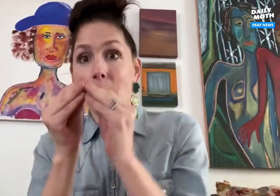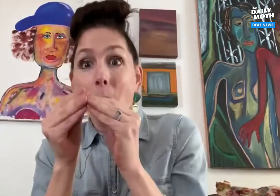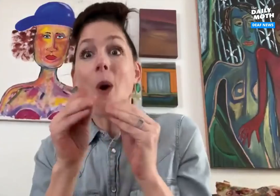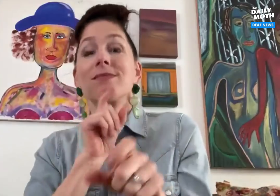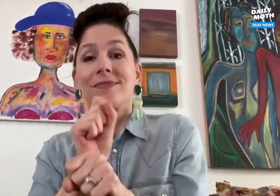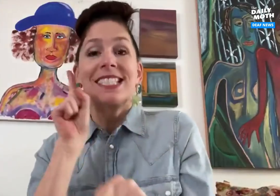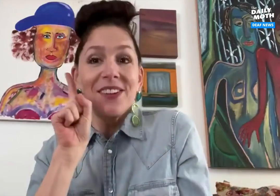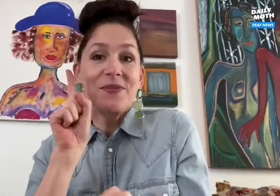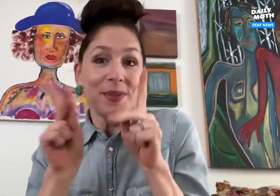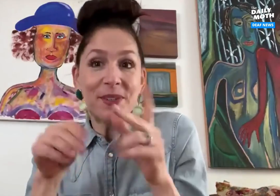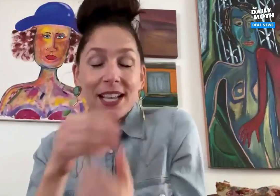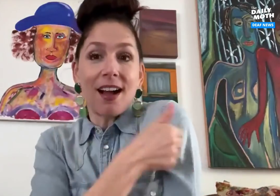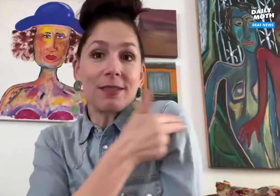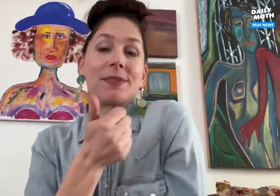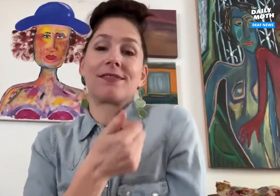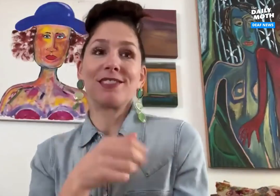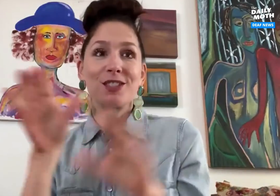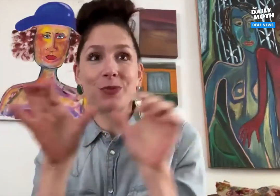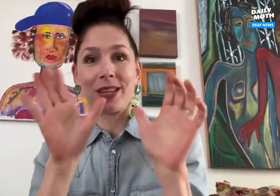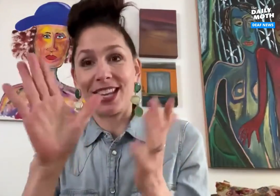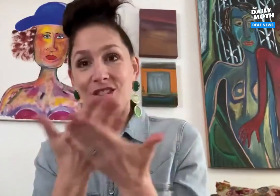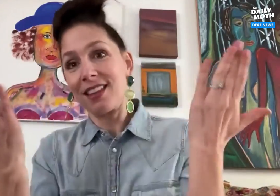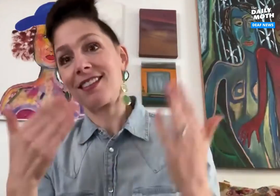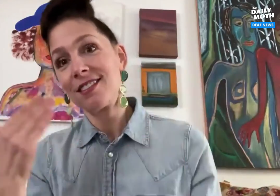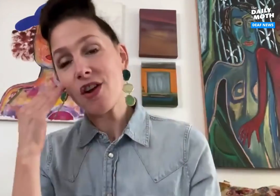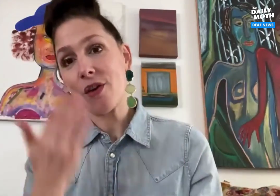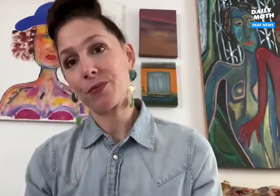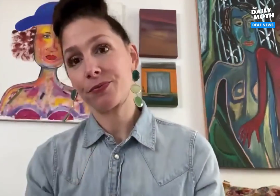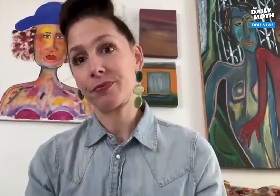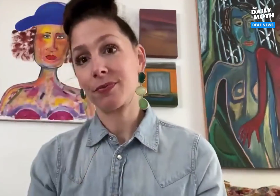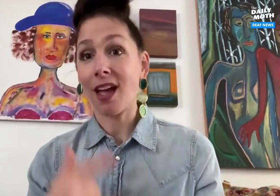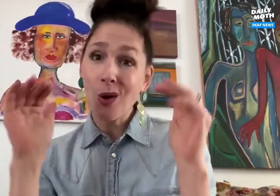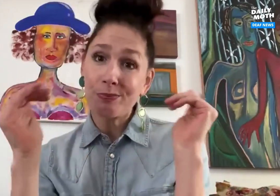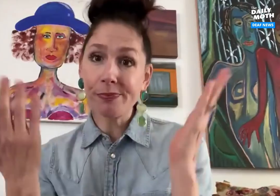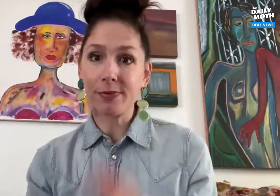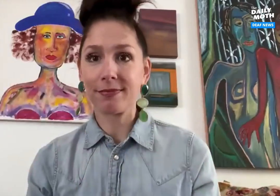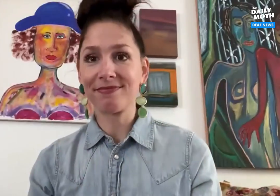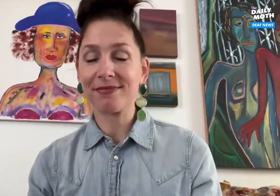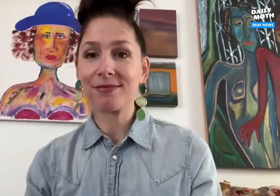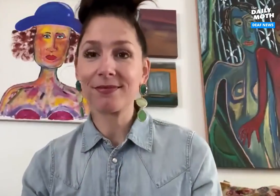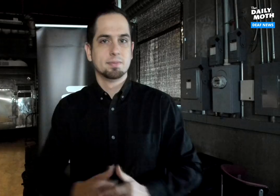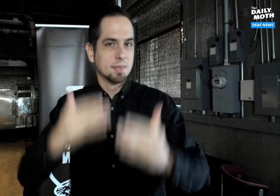We need more deaf people employed in hospitals doing their thing, you know? At least that's what I hope for.